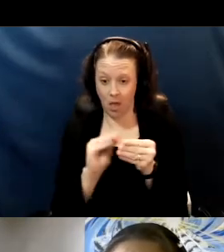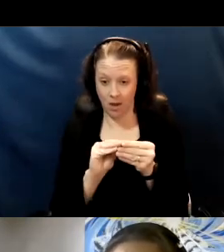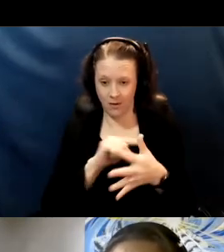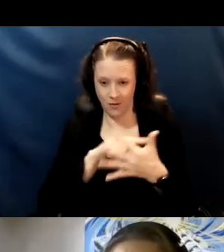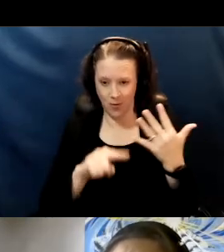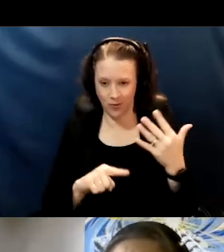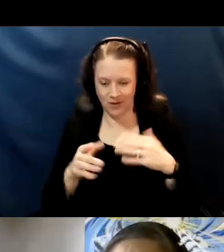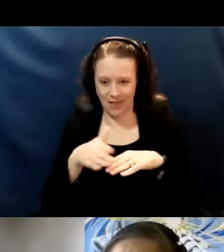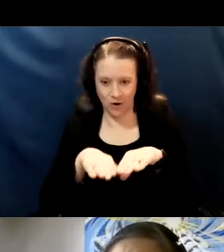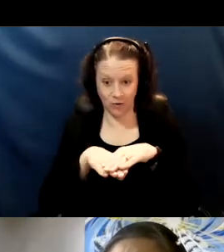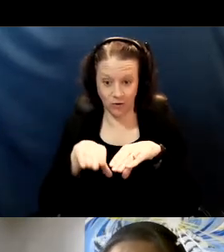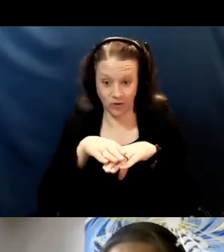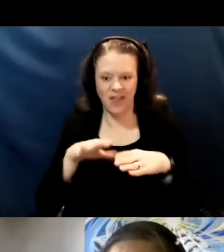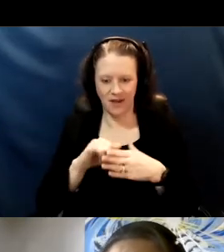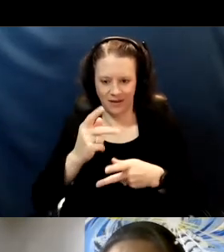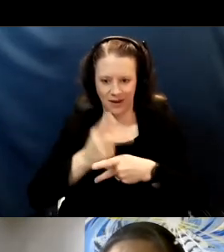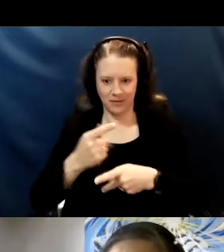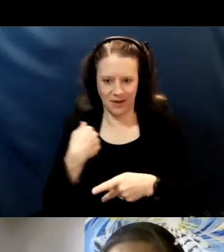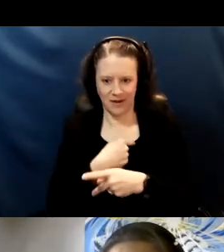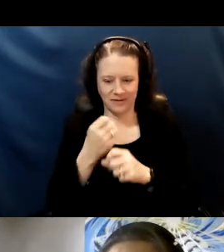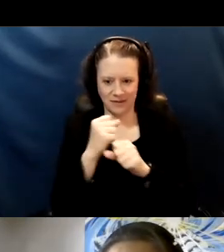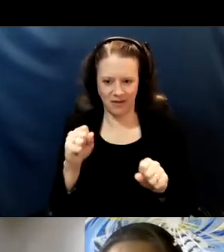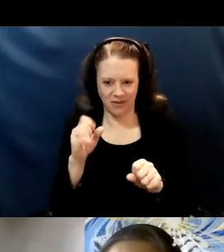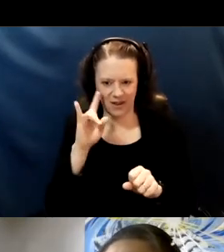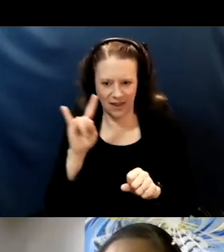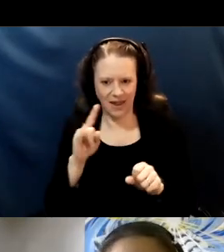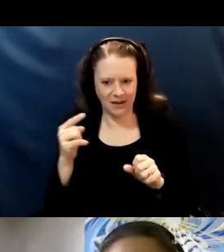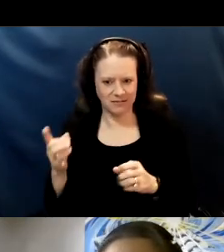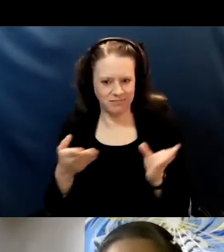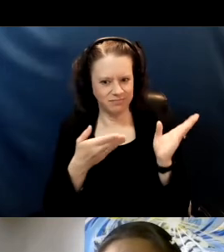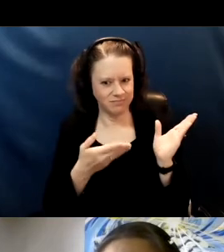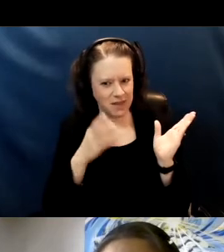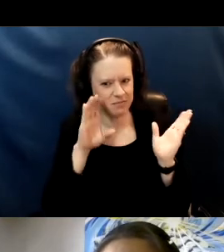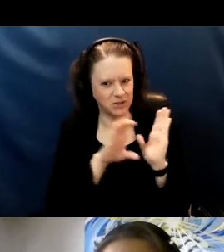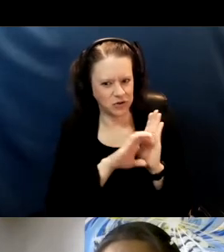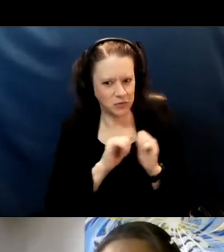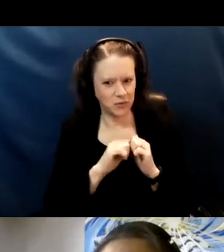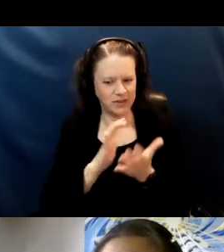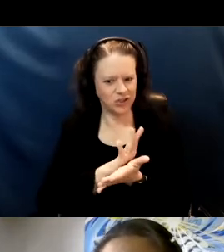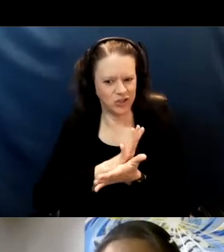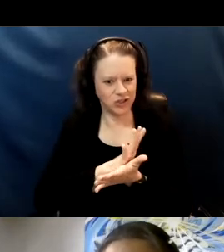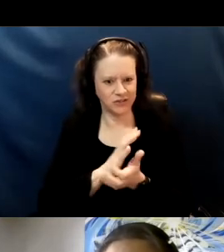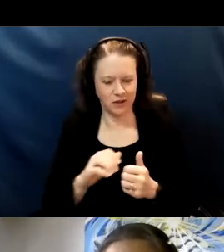Think about it like slices of Swiss cheese all slices of Swiss cheese have holes.